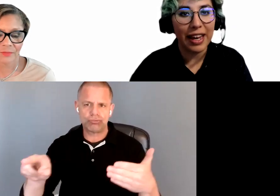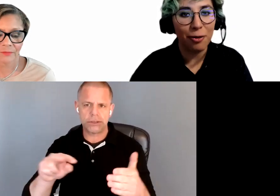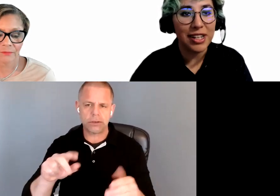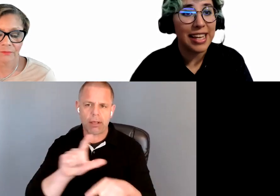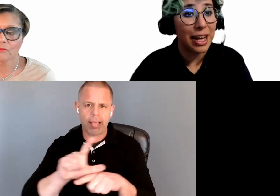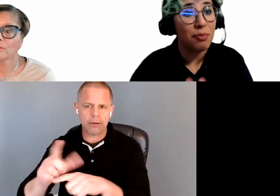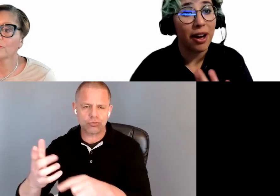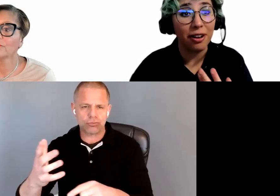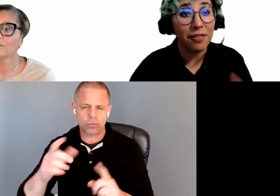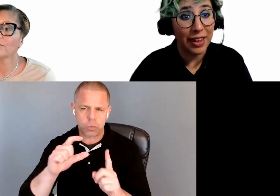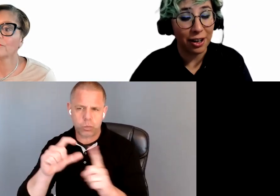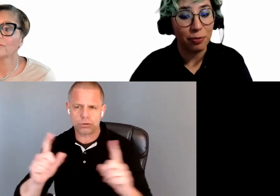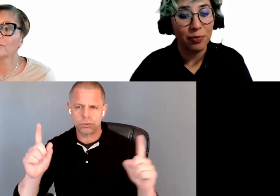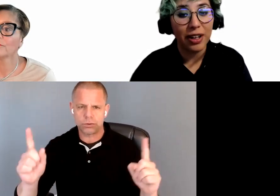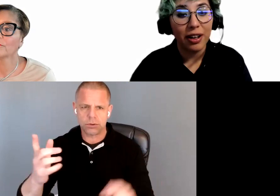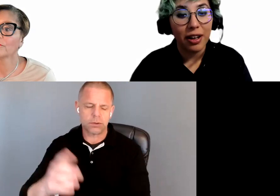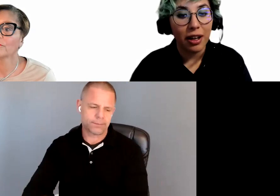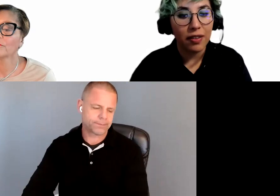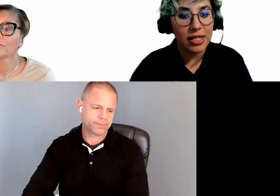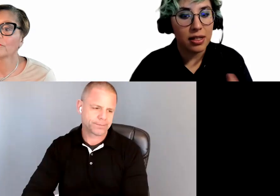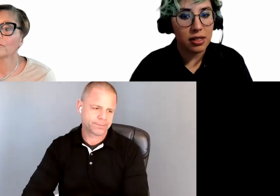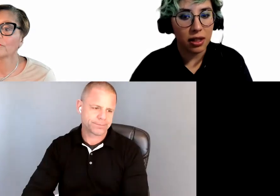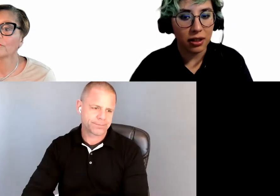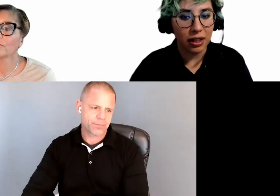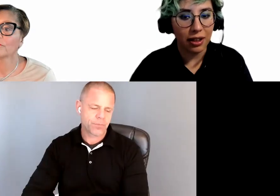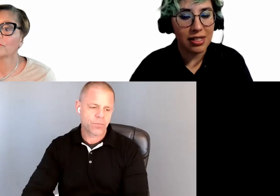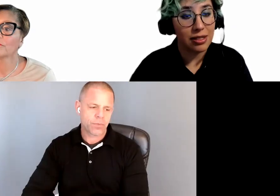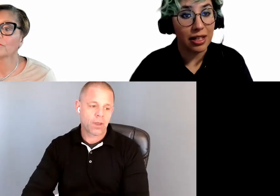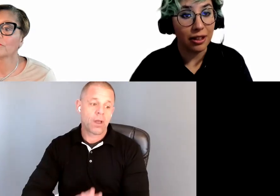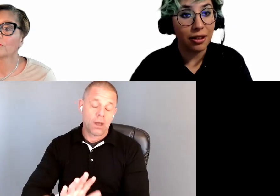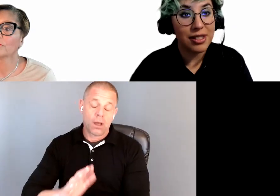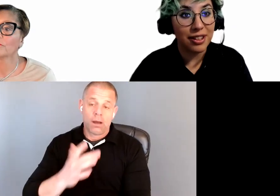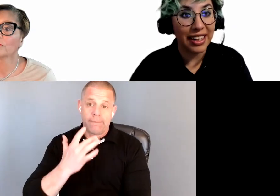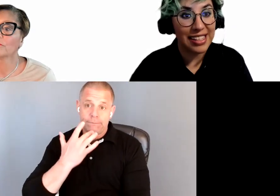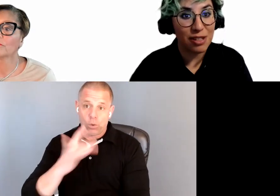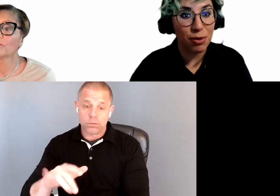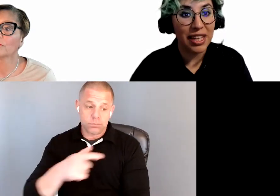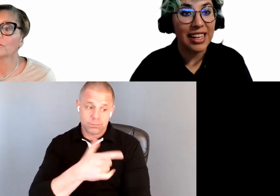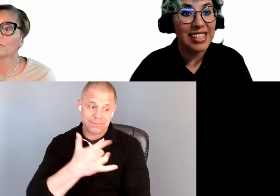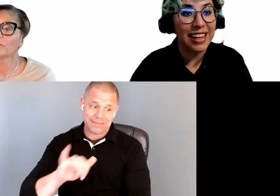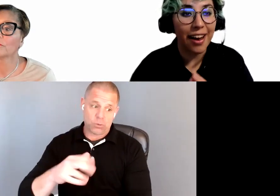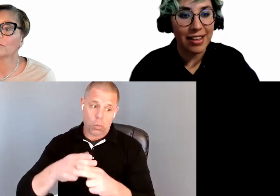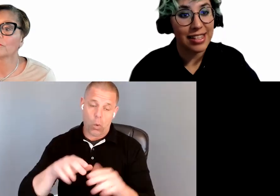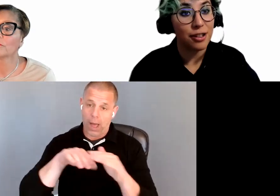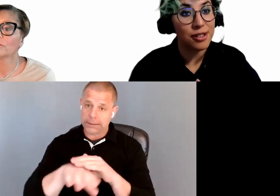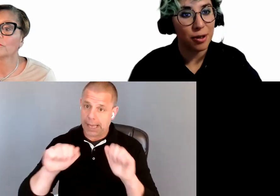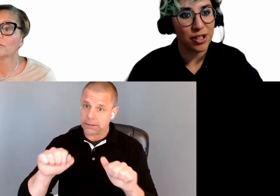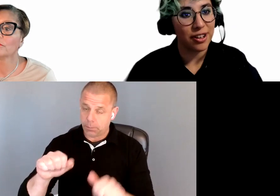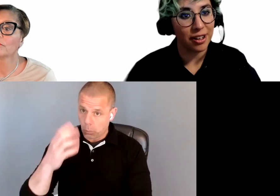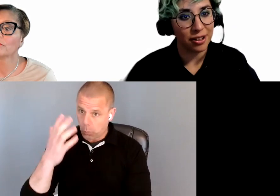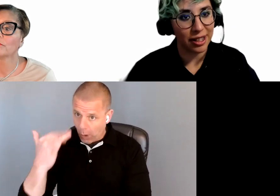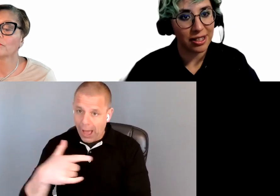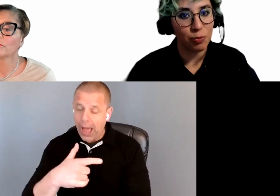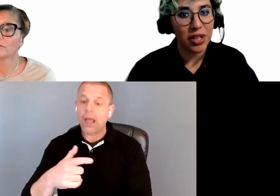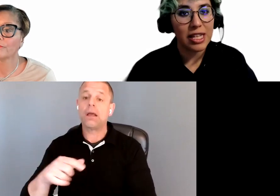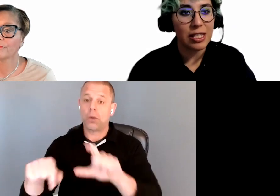So there was a path there. This was still considered accessible because it has a description under it.